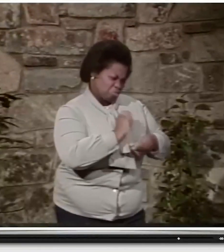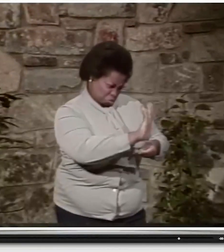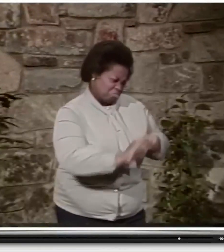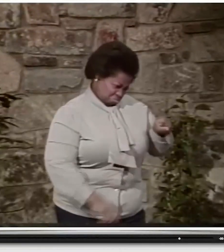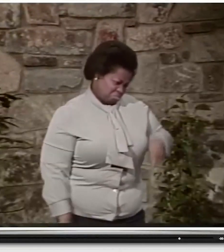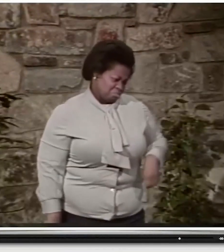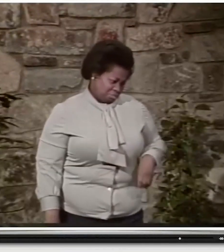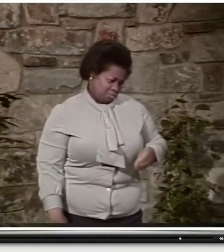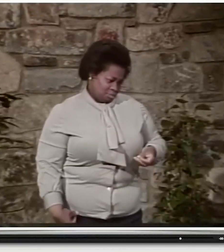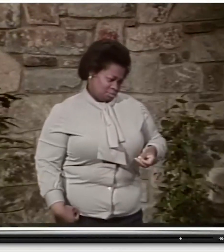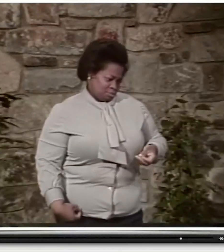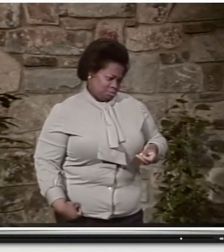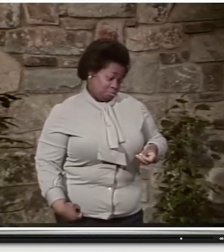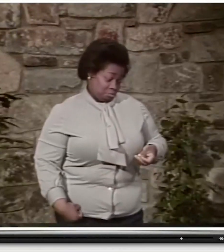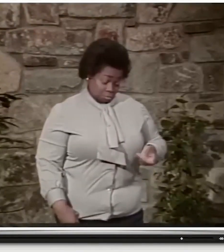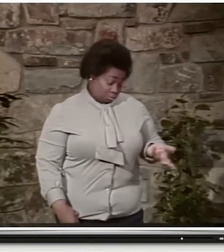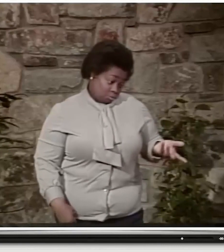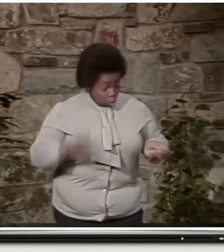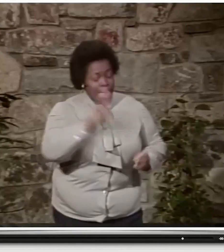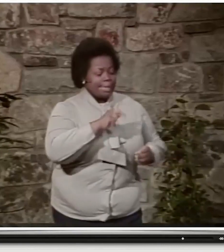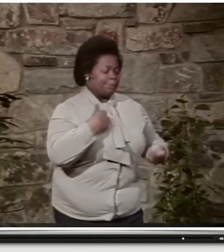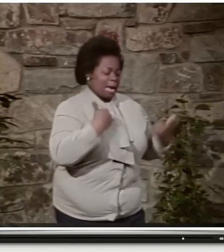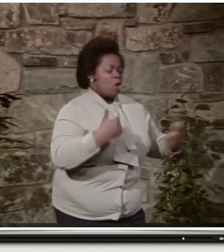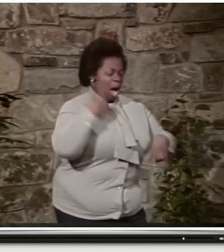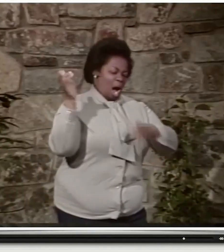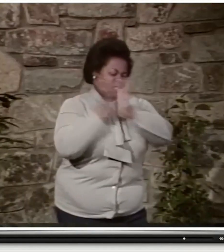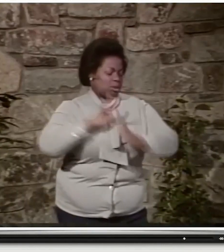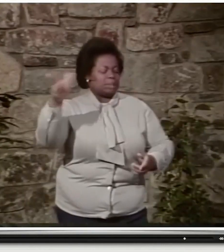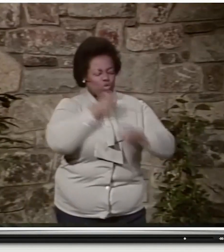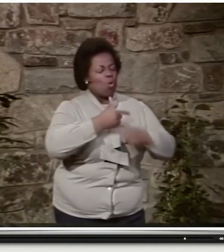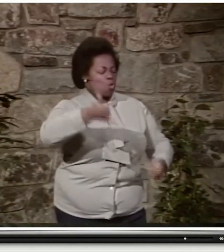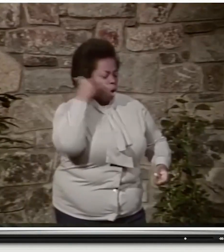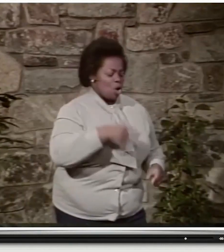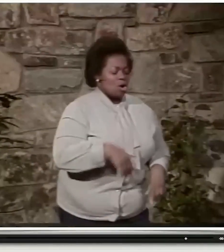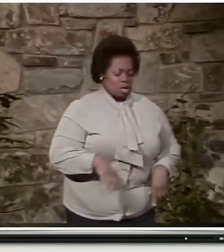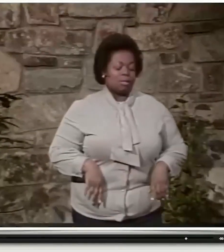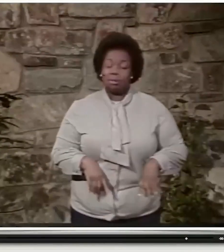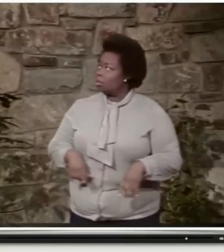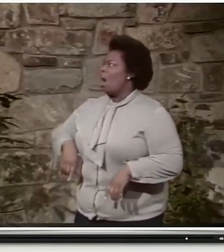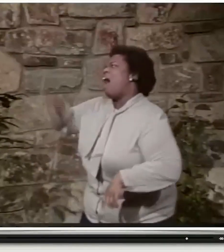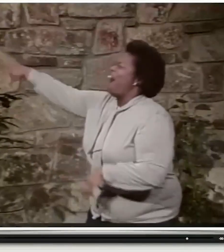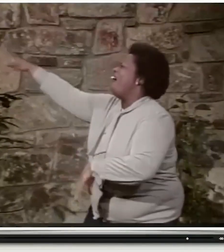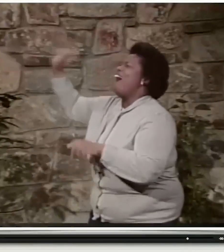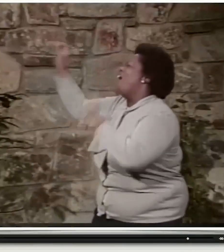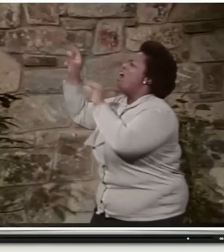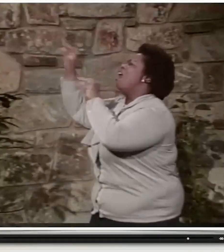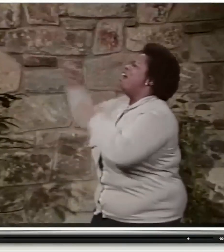No All right. You know what? I'm going to ask your sister. I'm going to call her. No. No. Mom.